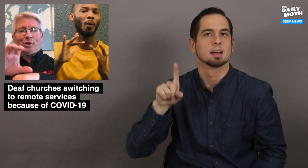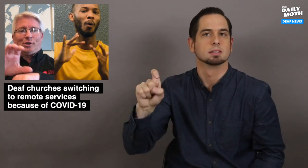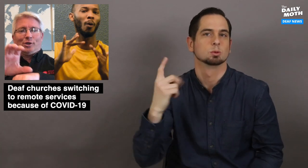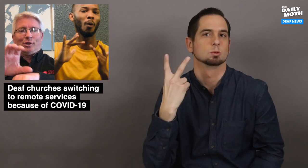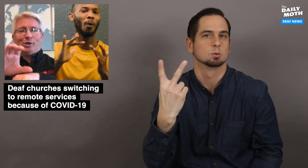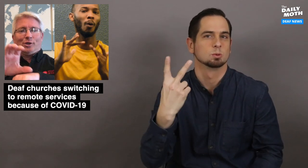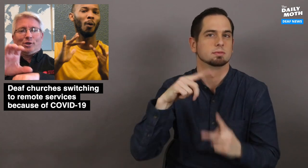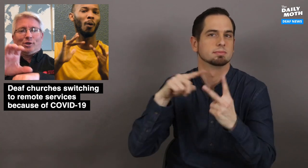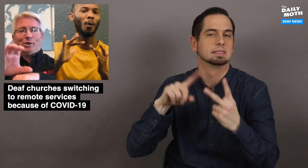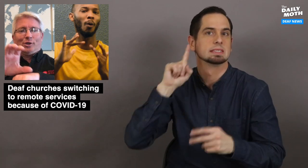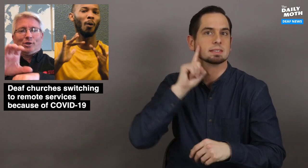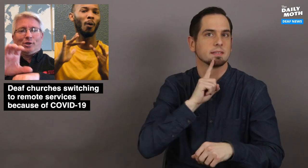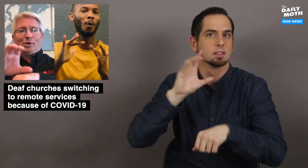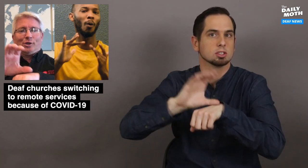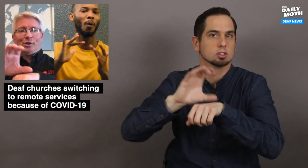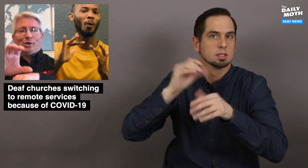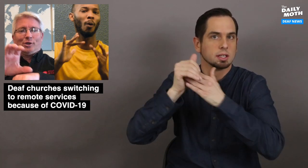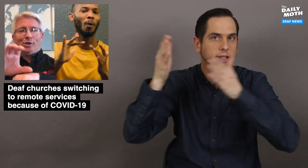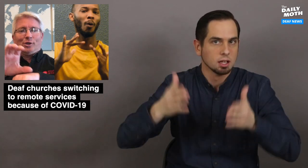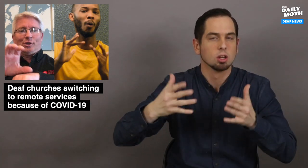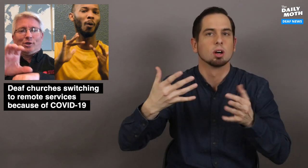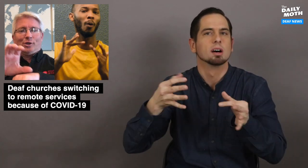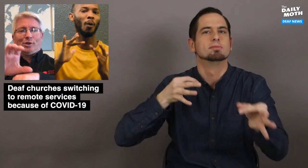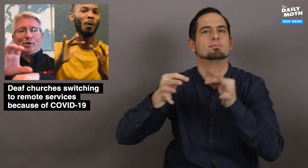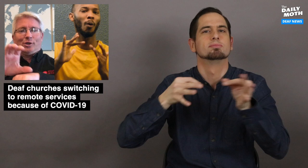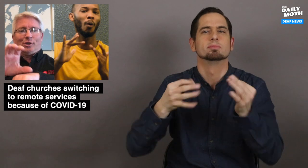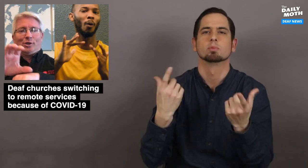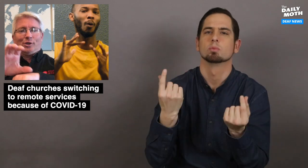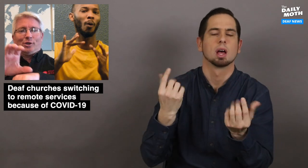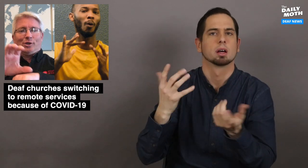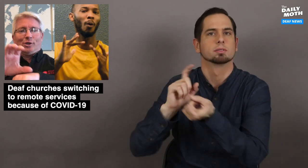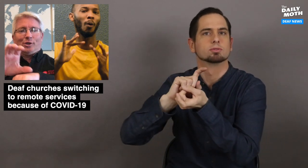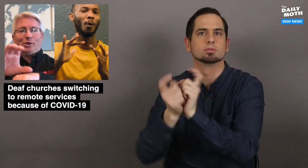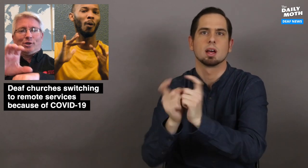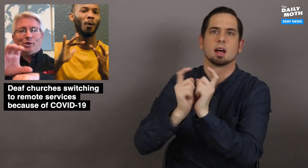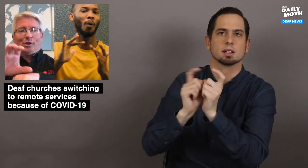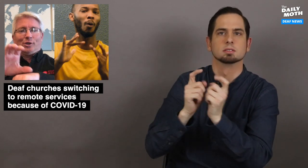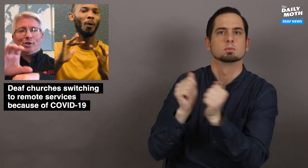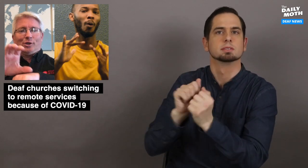I asked two deaf church leaders to describe the changes